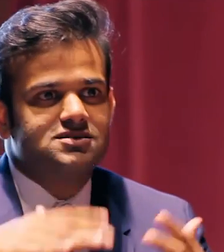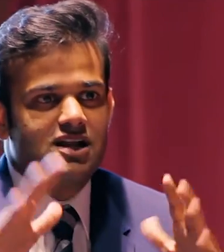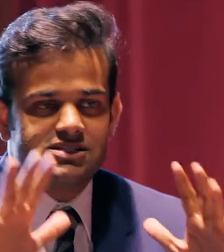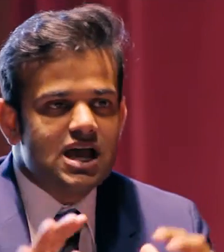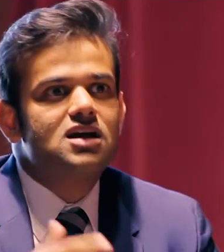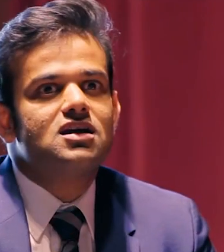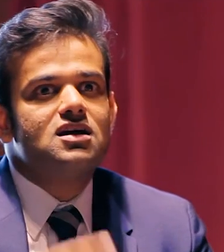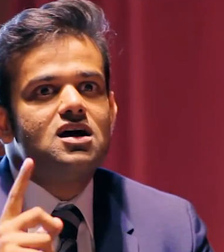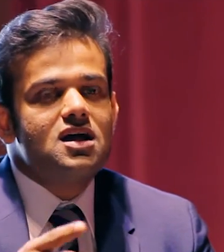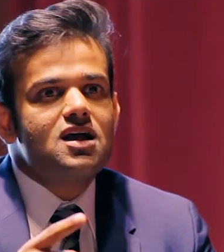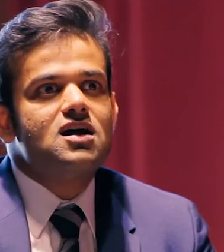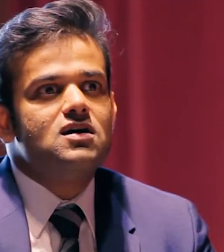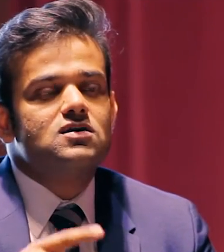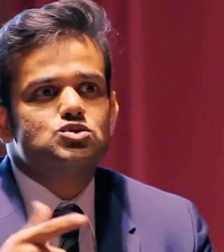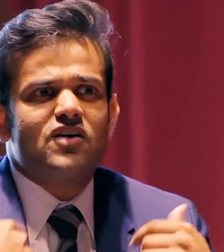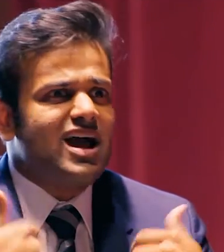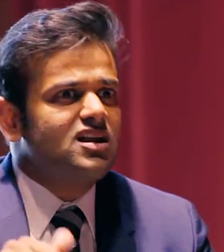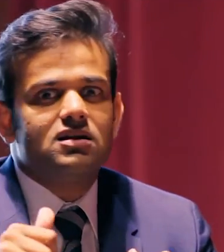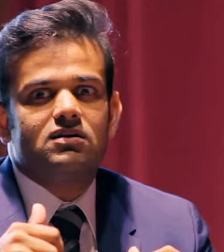that you'd use to gain your consumers.